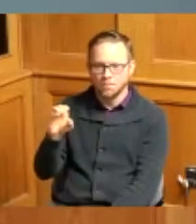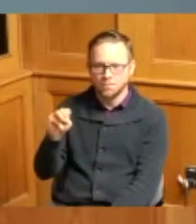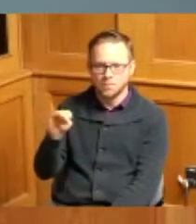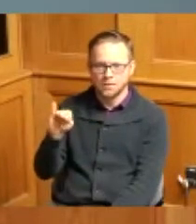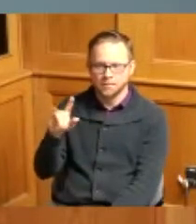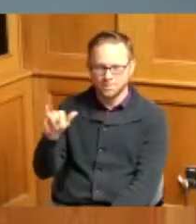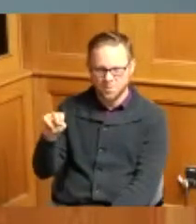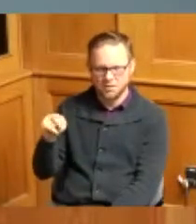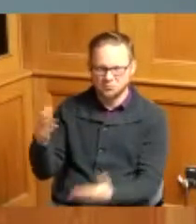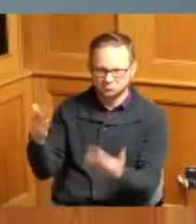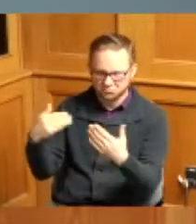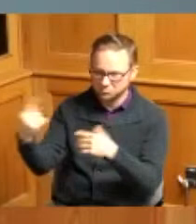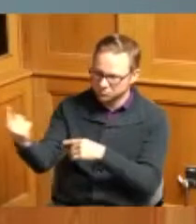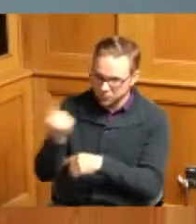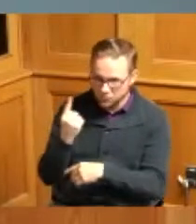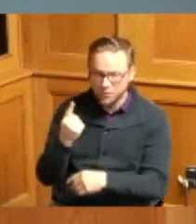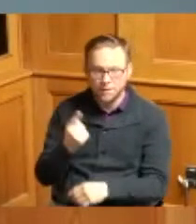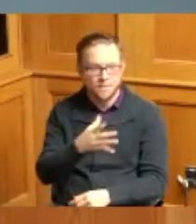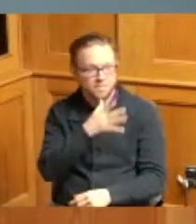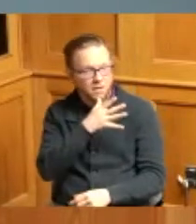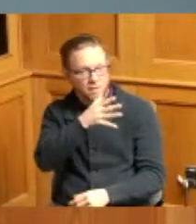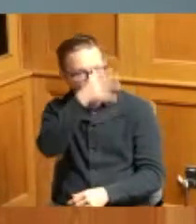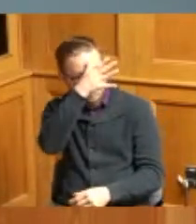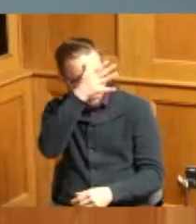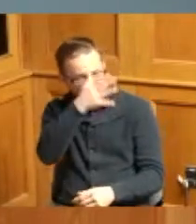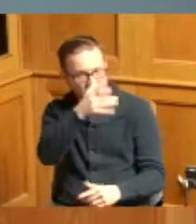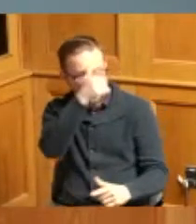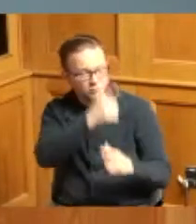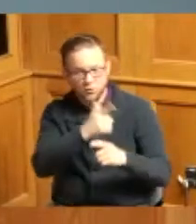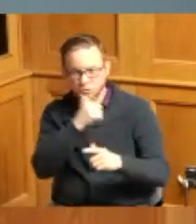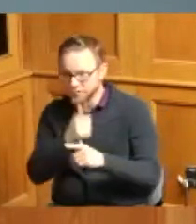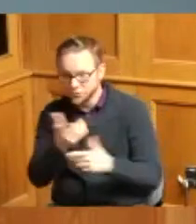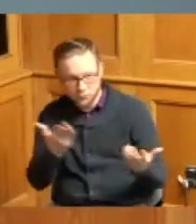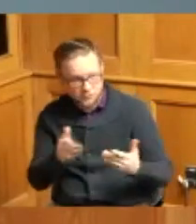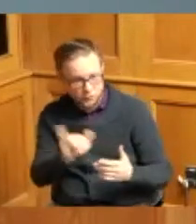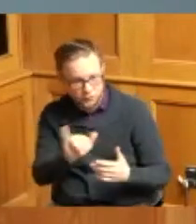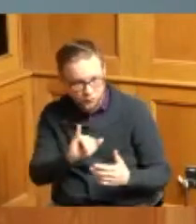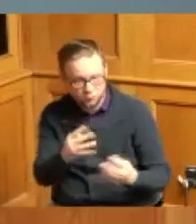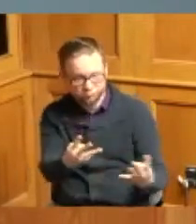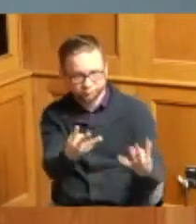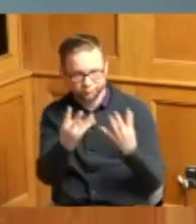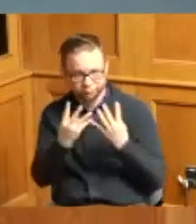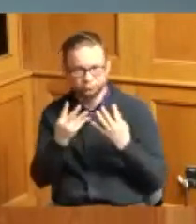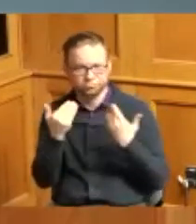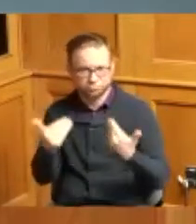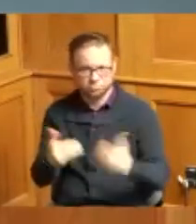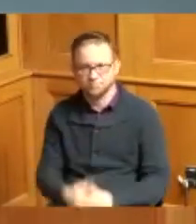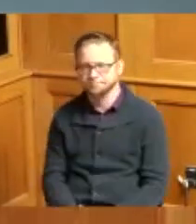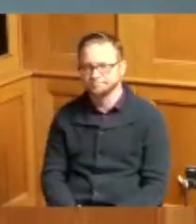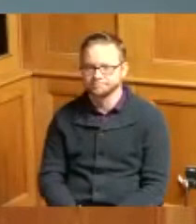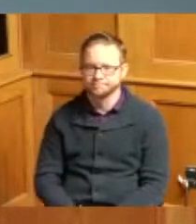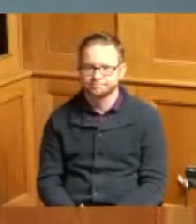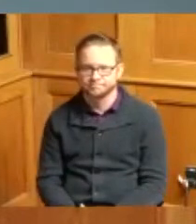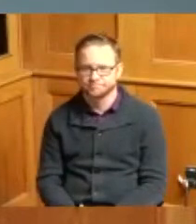and ask his mother father and any siblings who may be here to also come forward and I am going